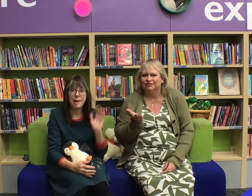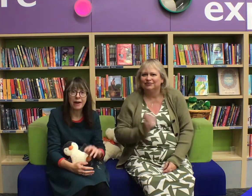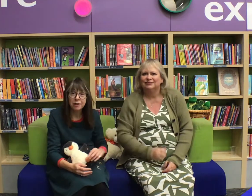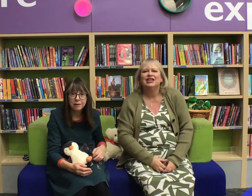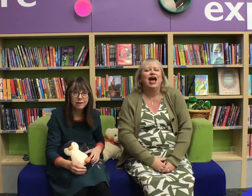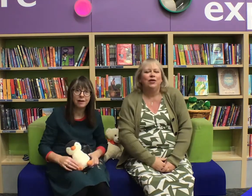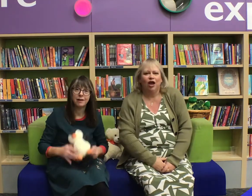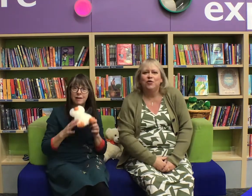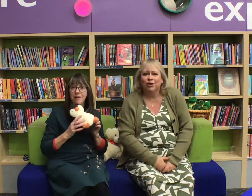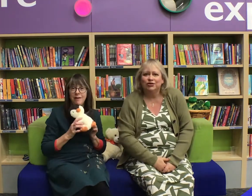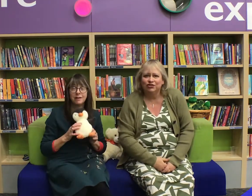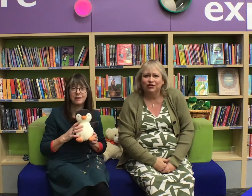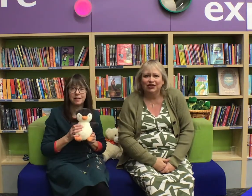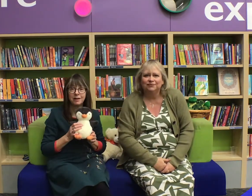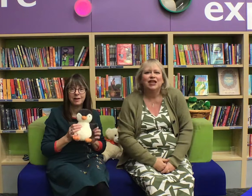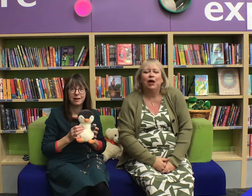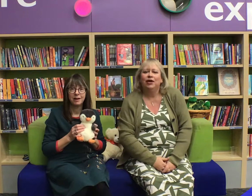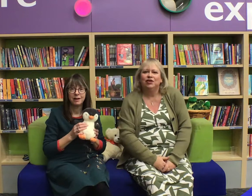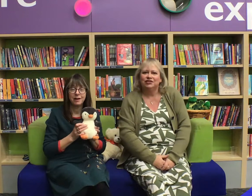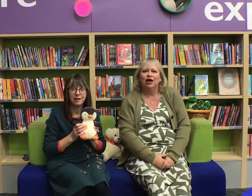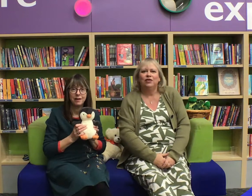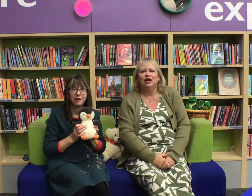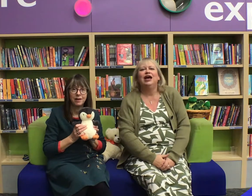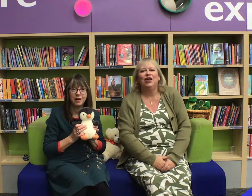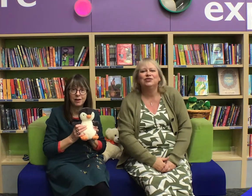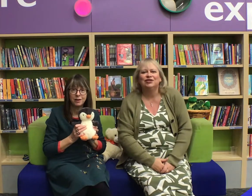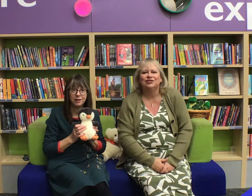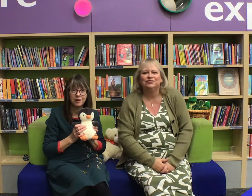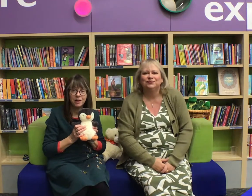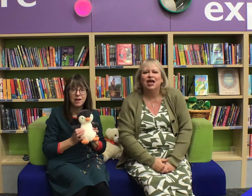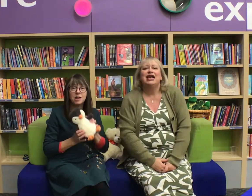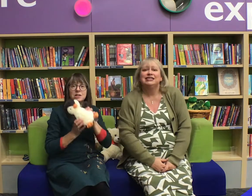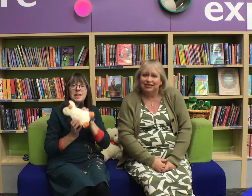We hope you're going to enjoy it and we're going to start with our Hello song.